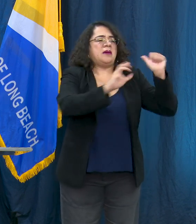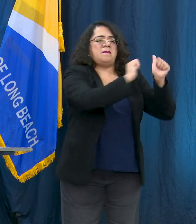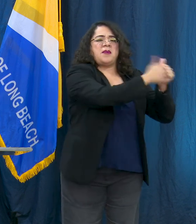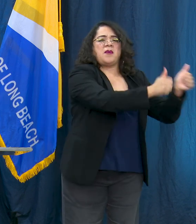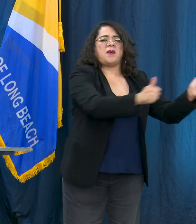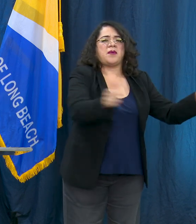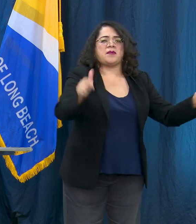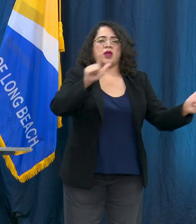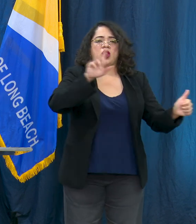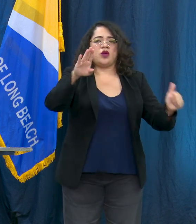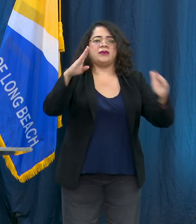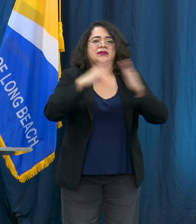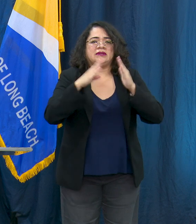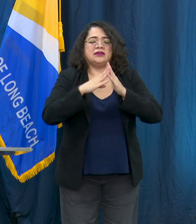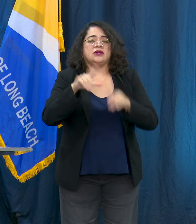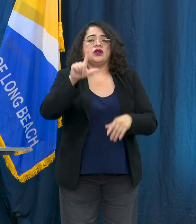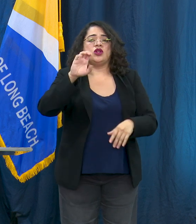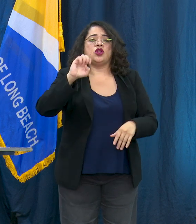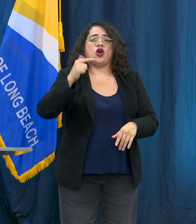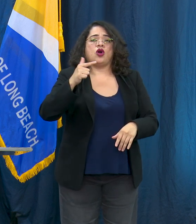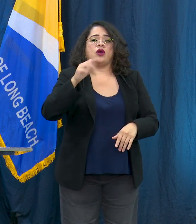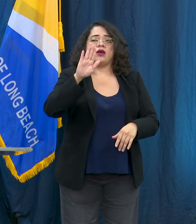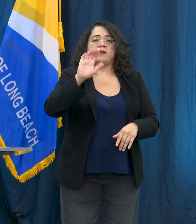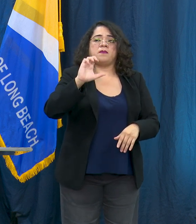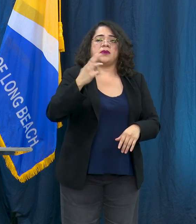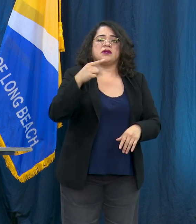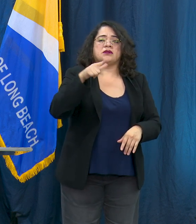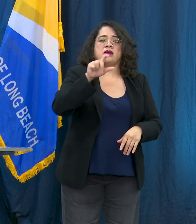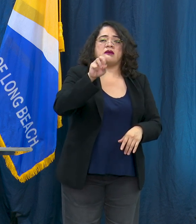you go to the LongBeach.gov/COVID-19 page you can sign